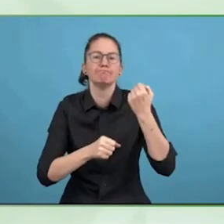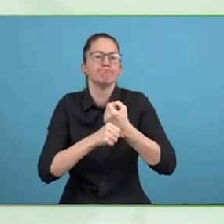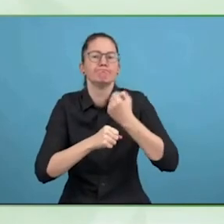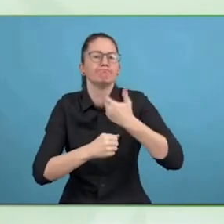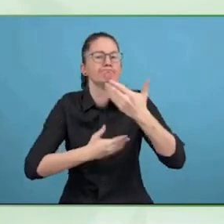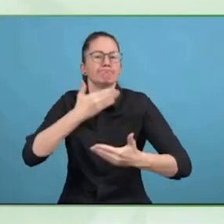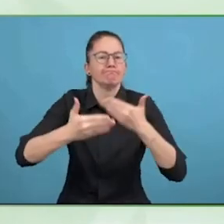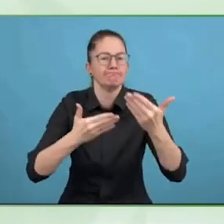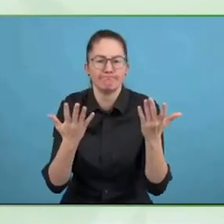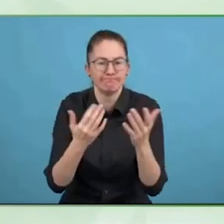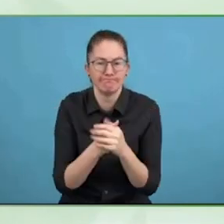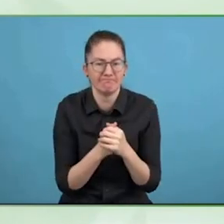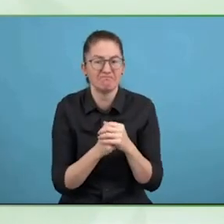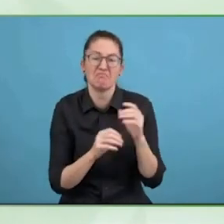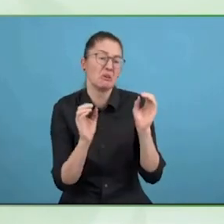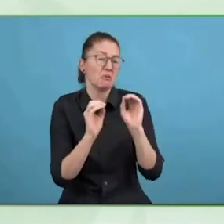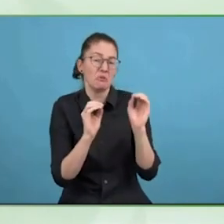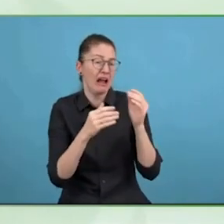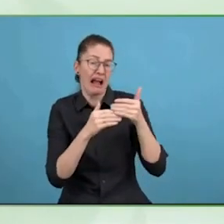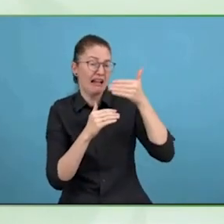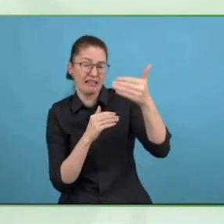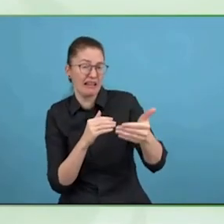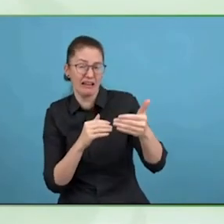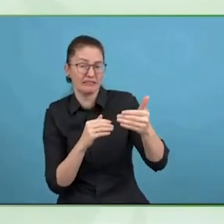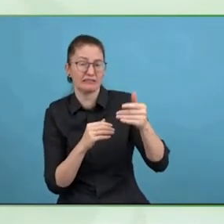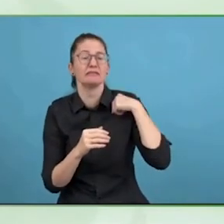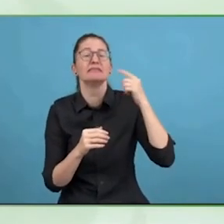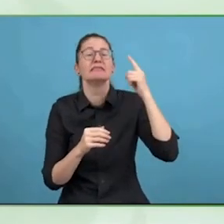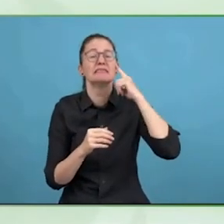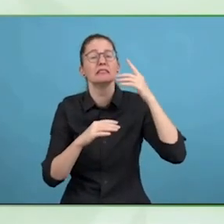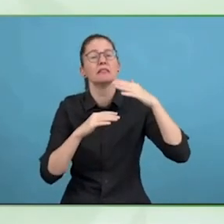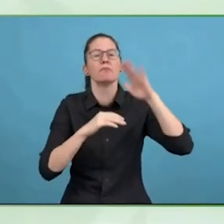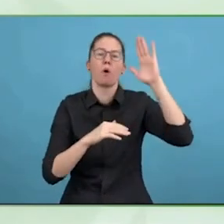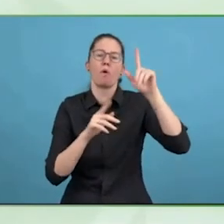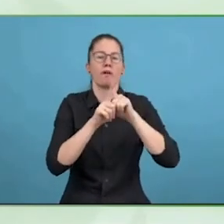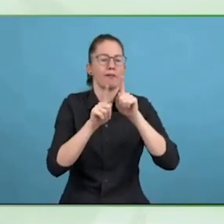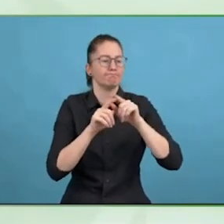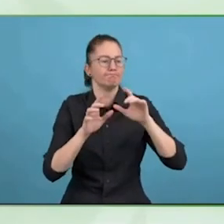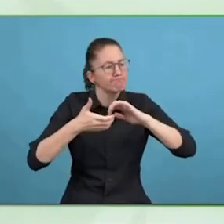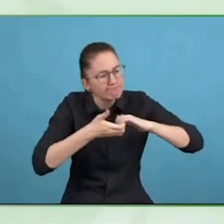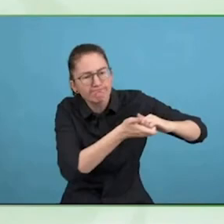We have the feeling, once you have a different project, and it is